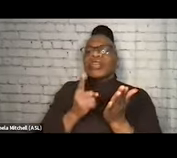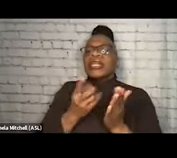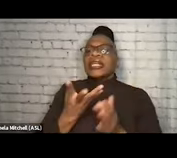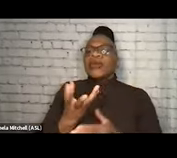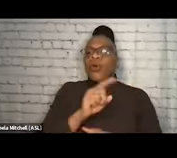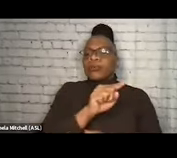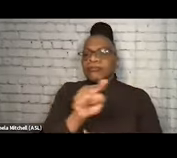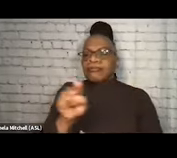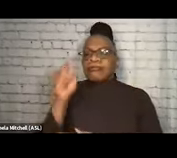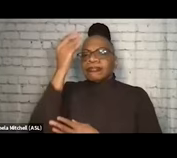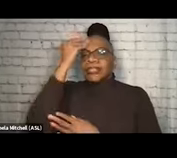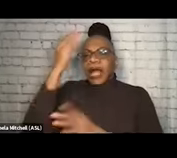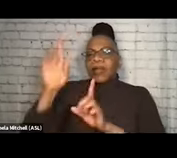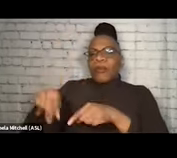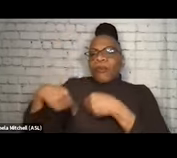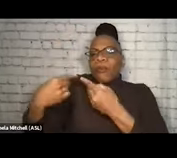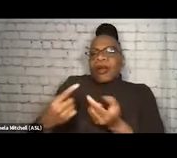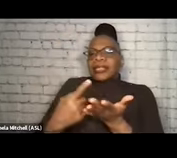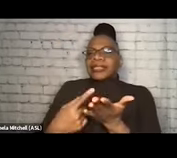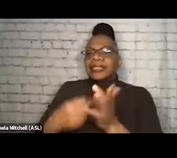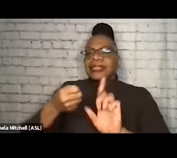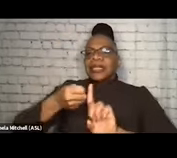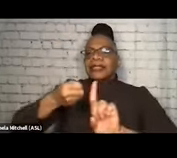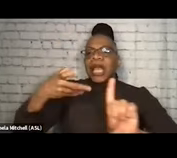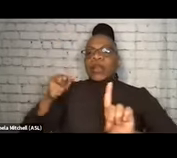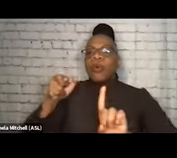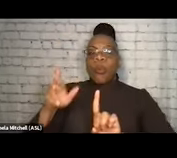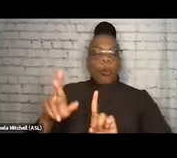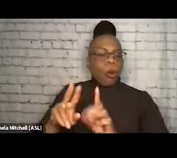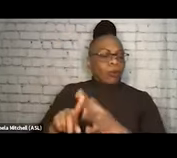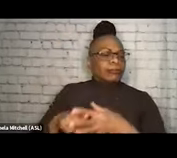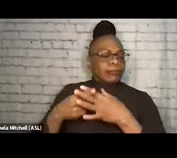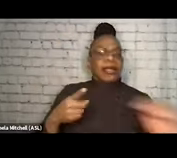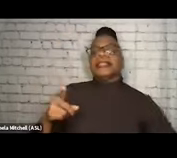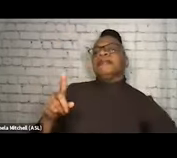as you're talking about expanding or implementing different harm reduction practices.